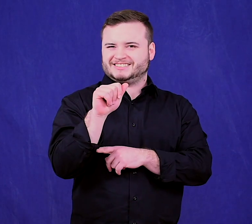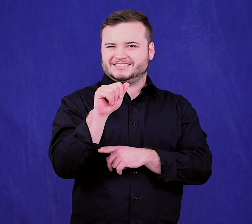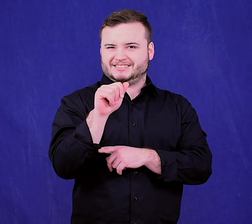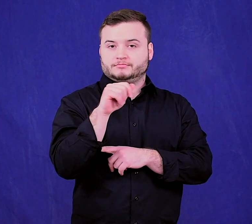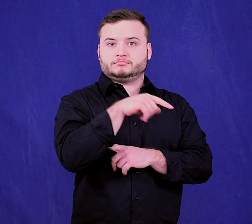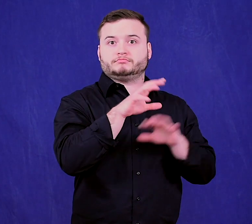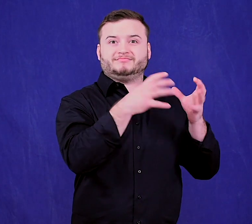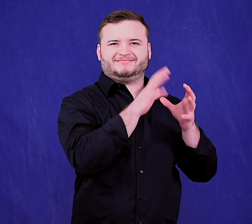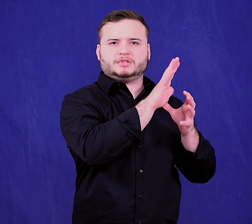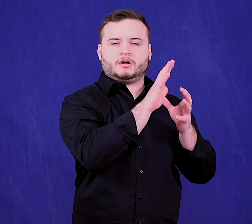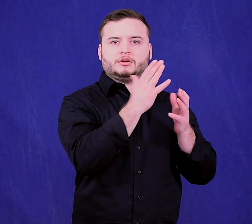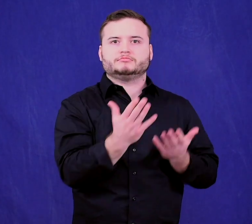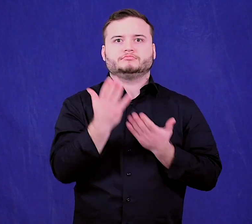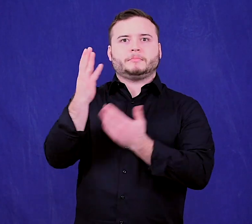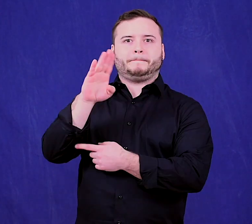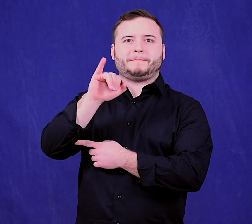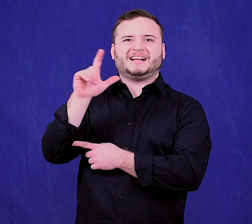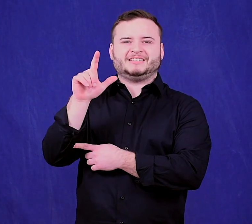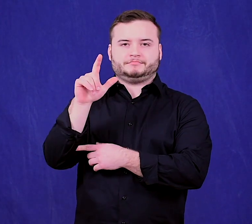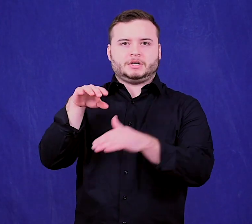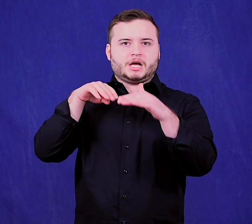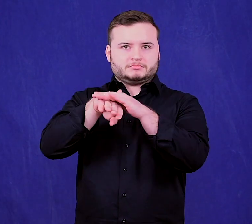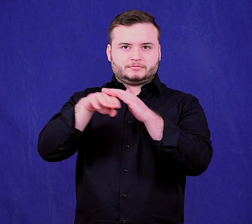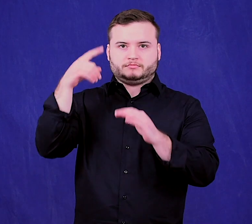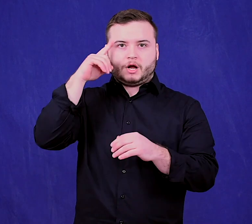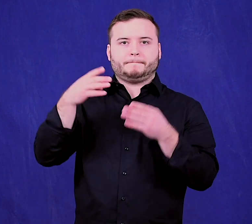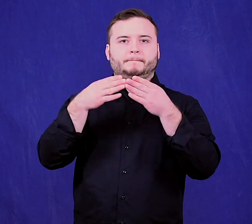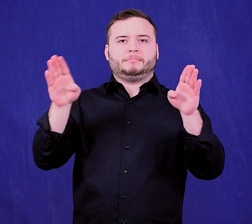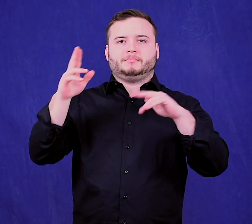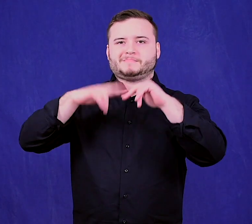accessibility for public buildings bill